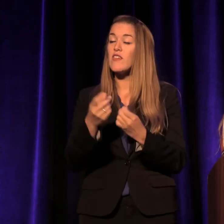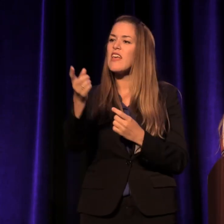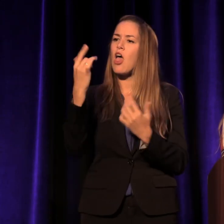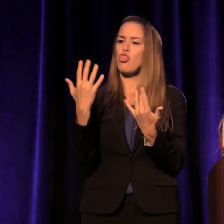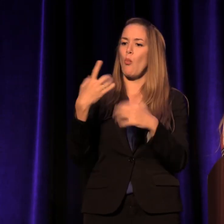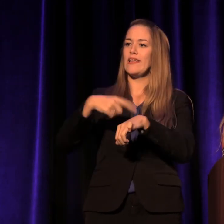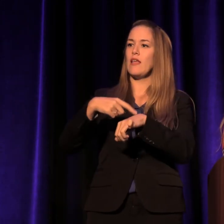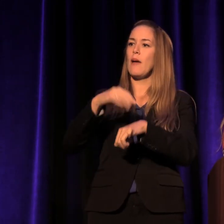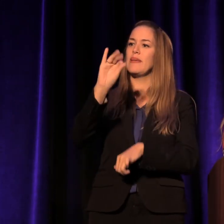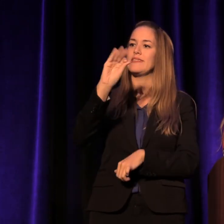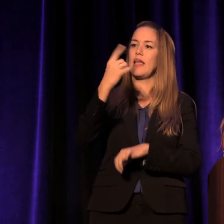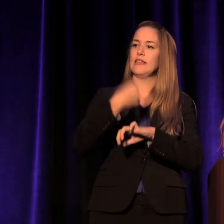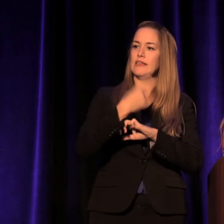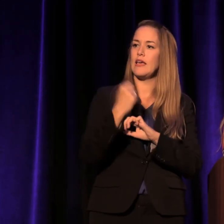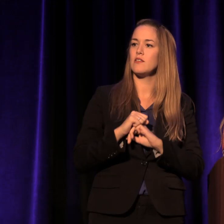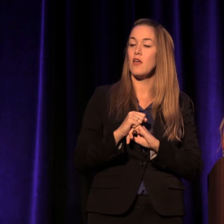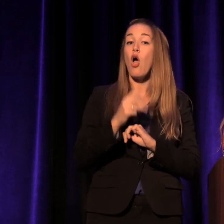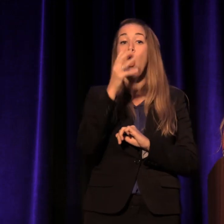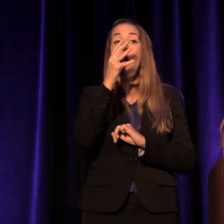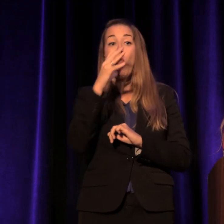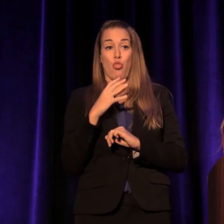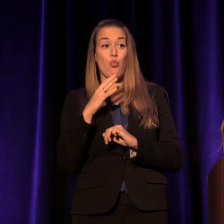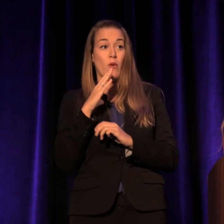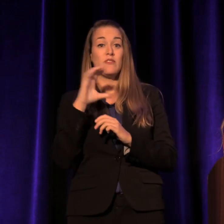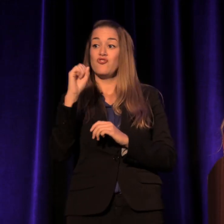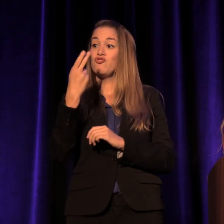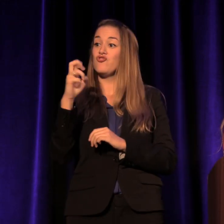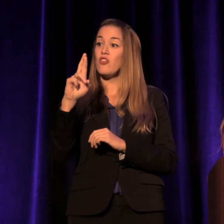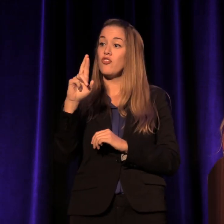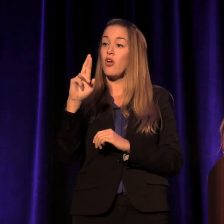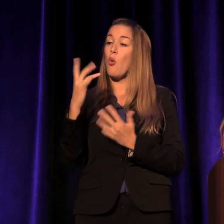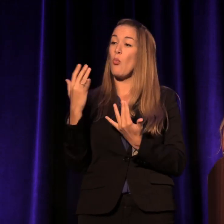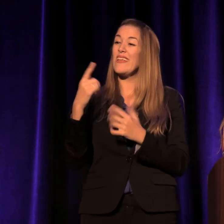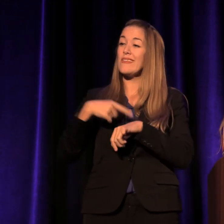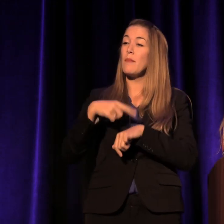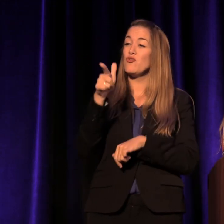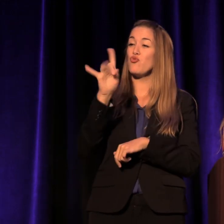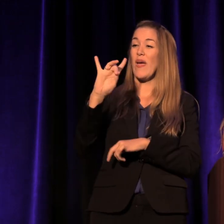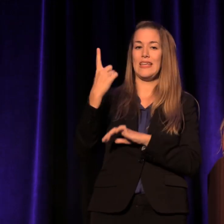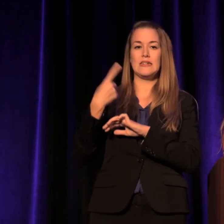The wait at the women's shelter right now is 28 days and she's not as high on the intake list